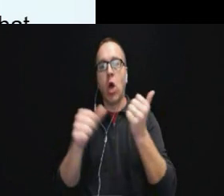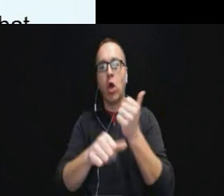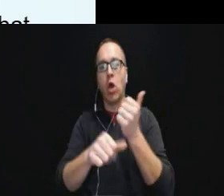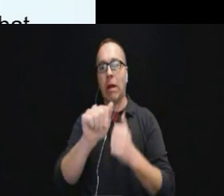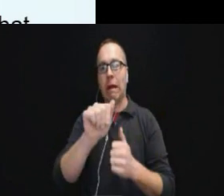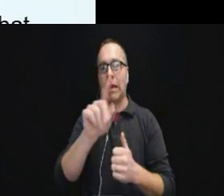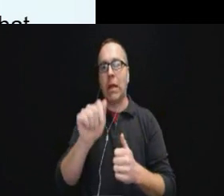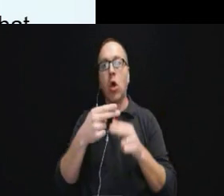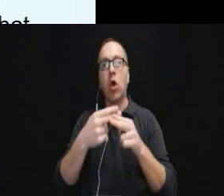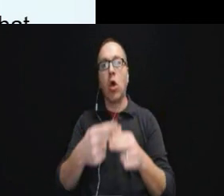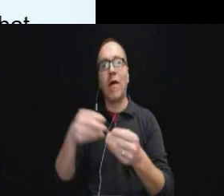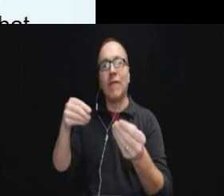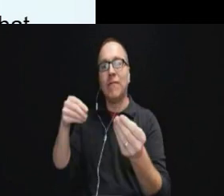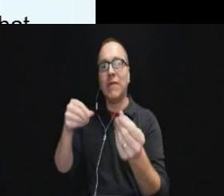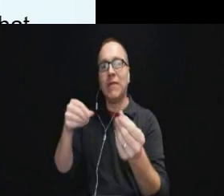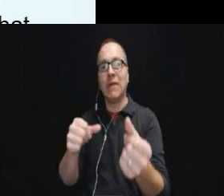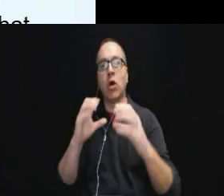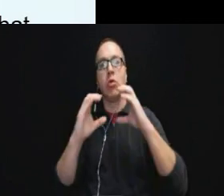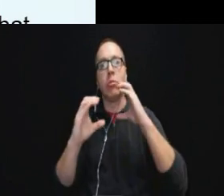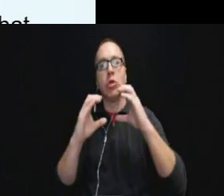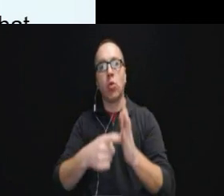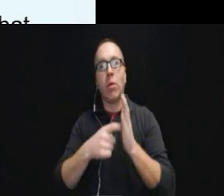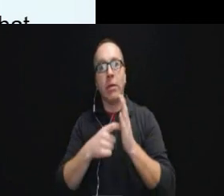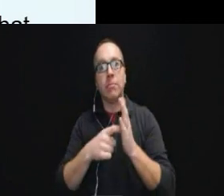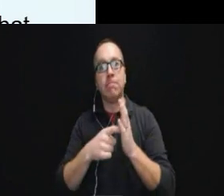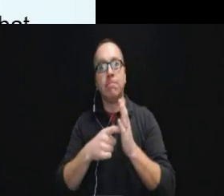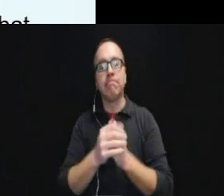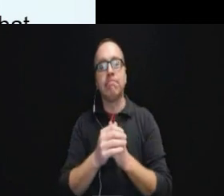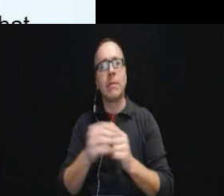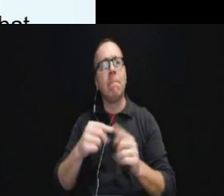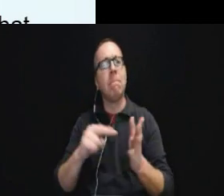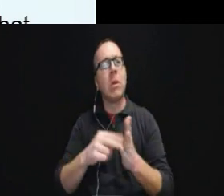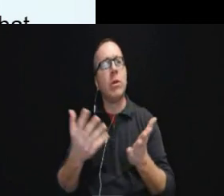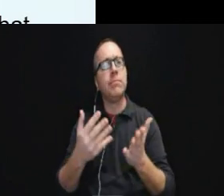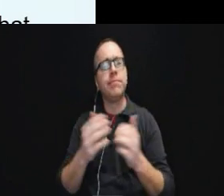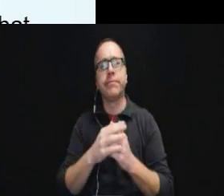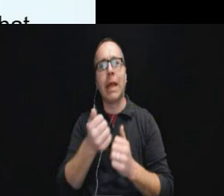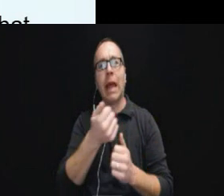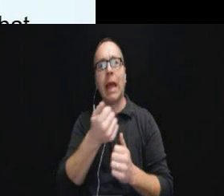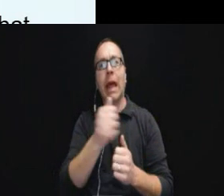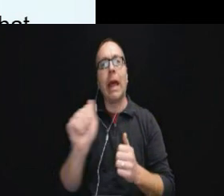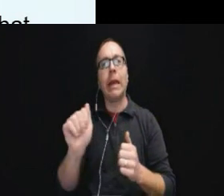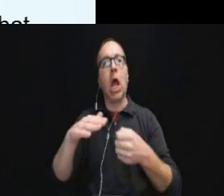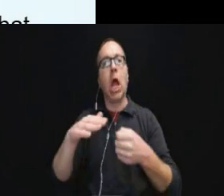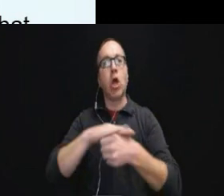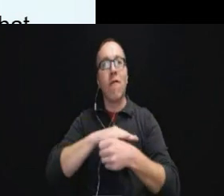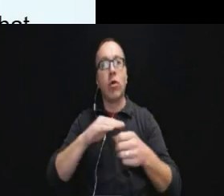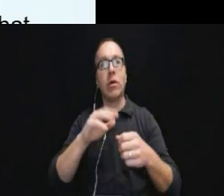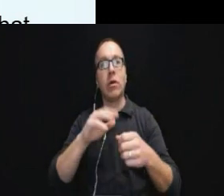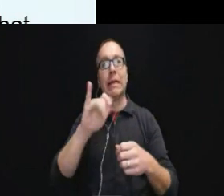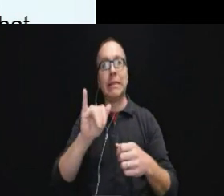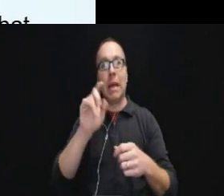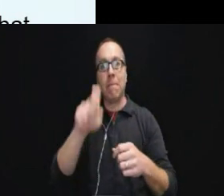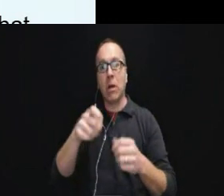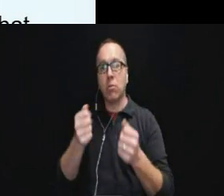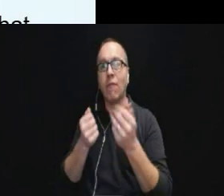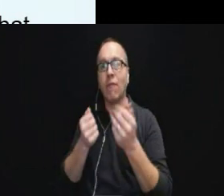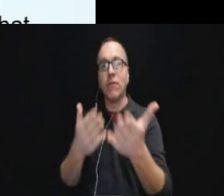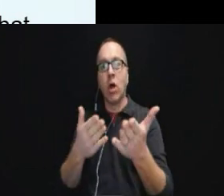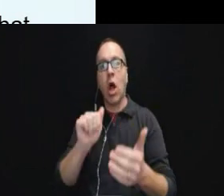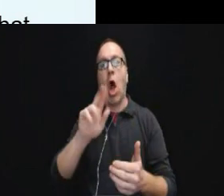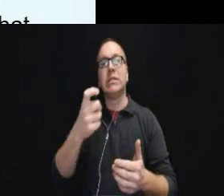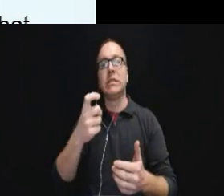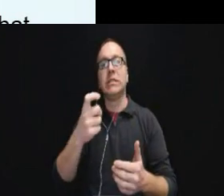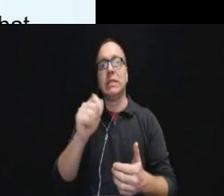the Effective Communication requirement and what that says is that any covered entity